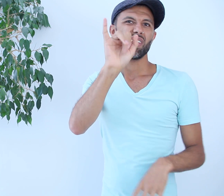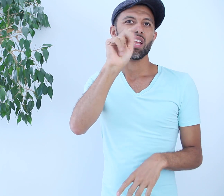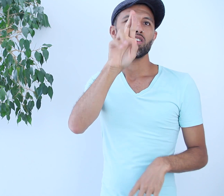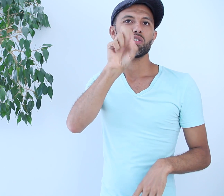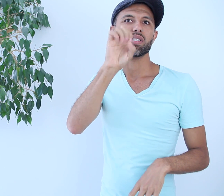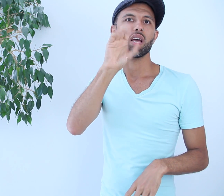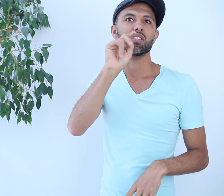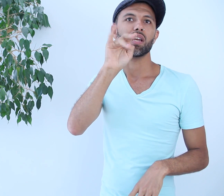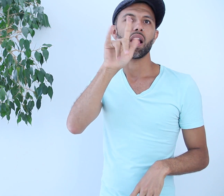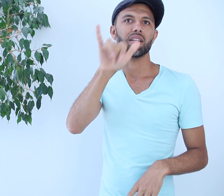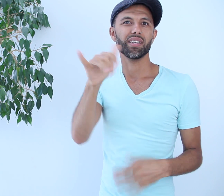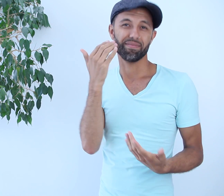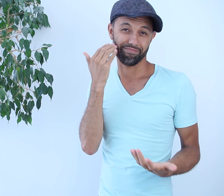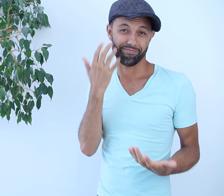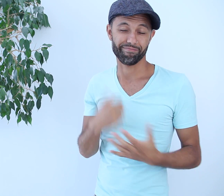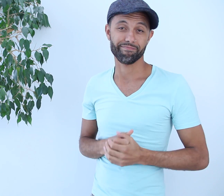Share our Intersectional experiences.